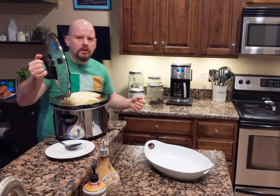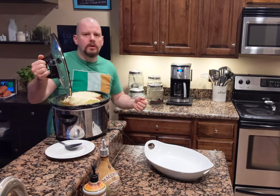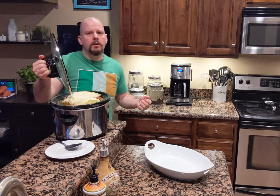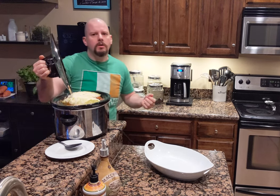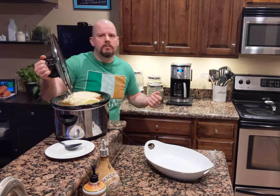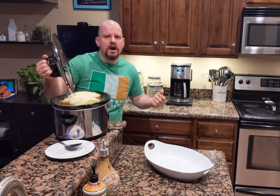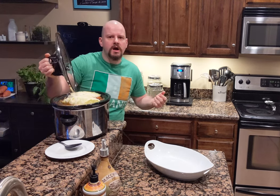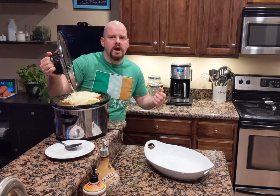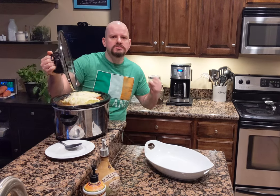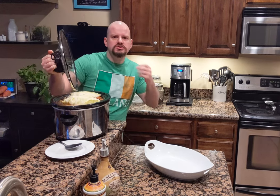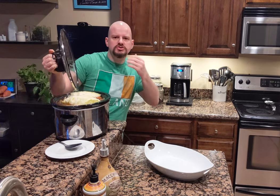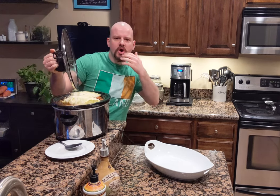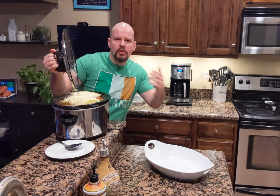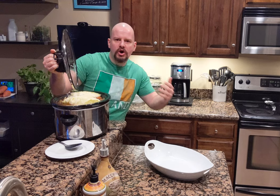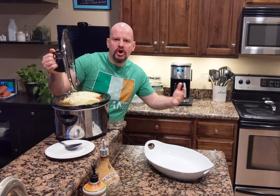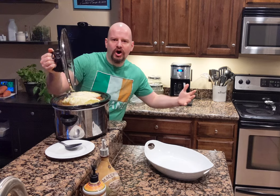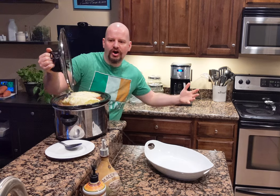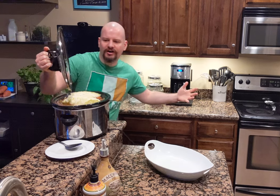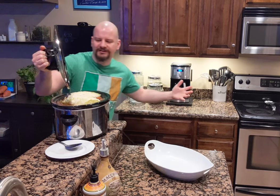Oh my God, it's so good!